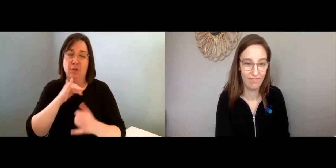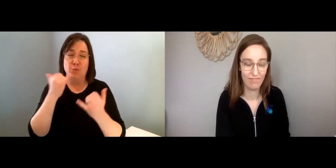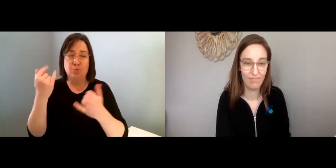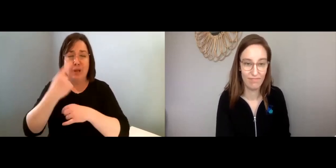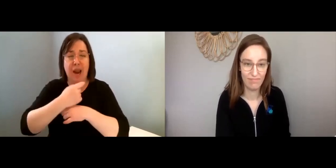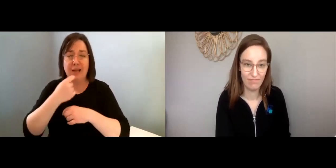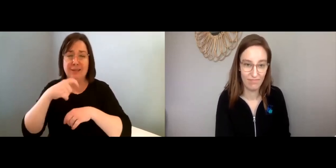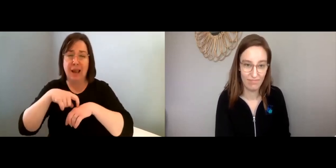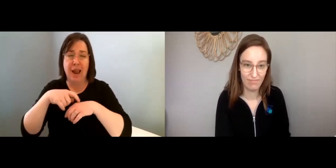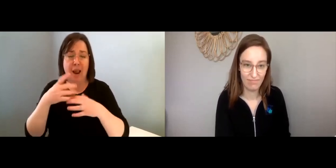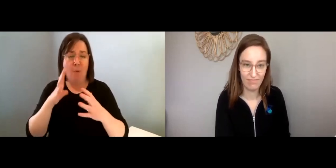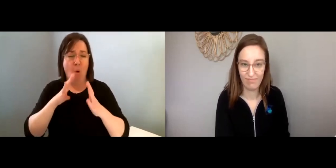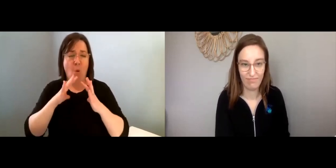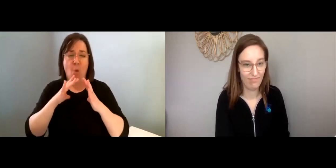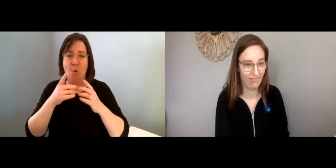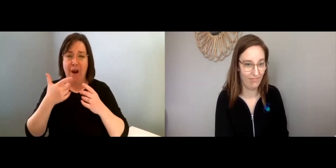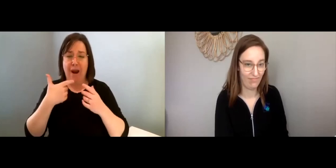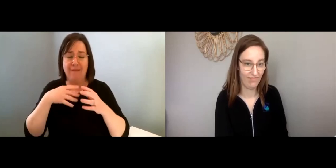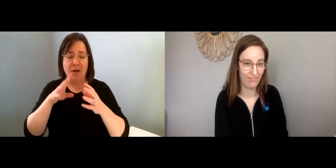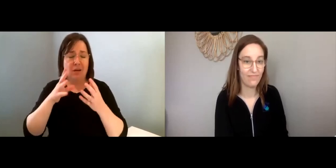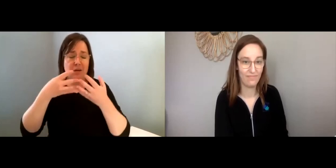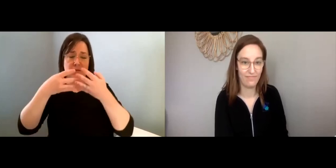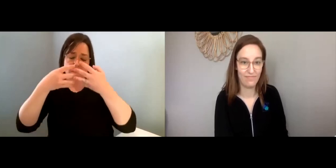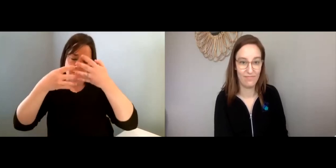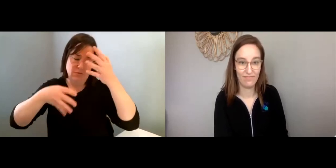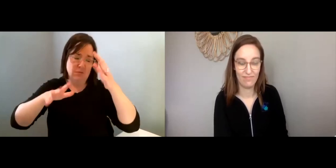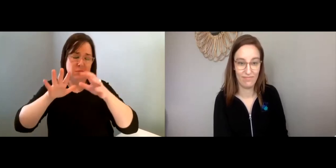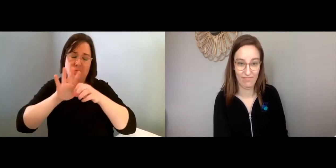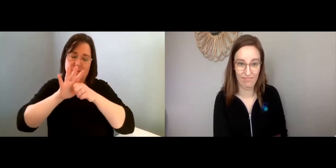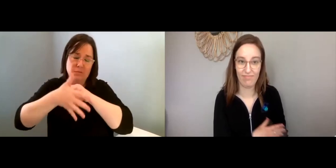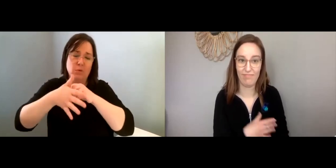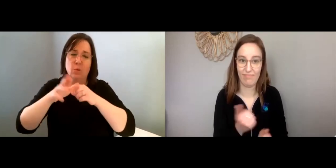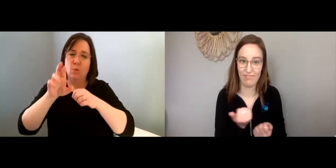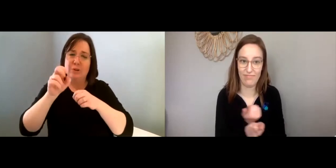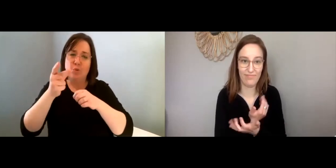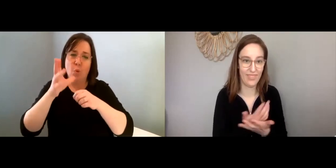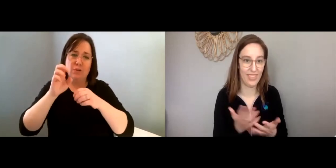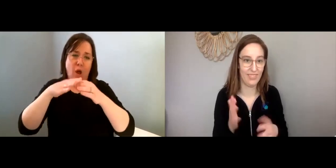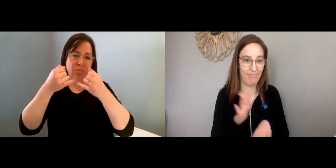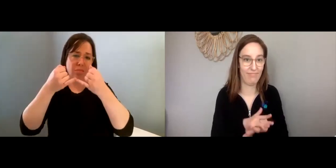I mean it’s so cool, nowadays there are so many resources online!